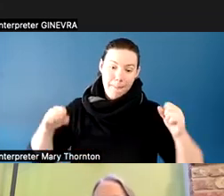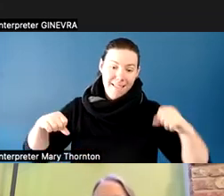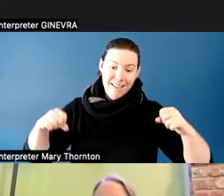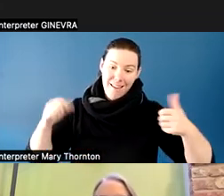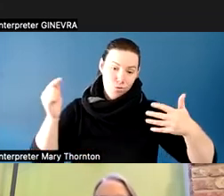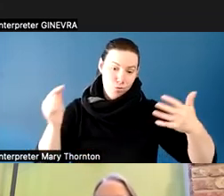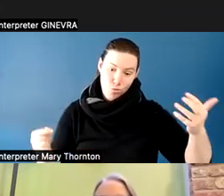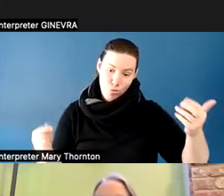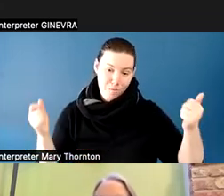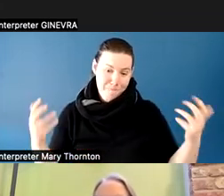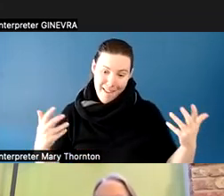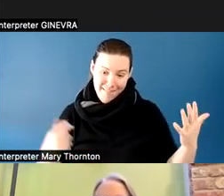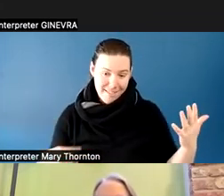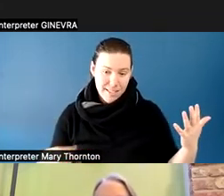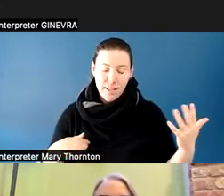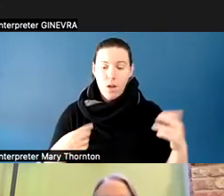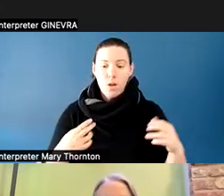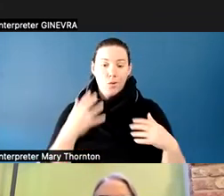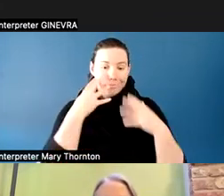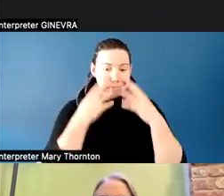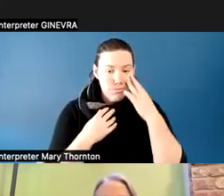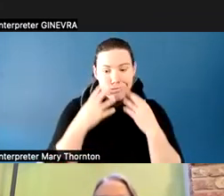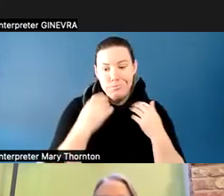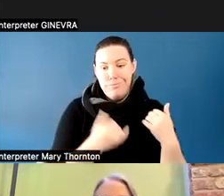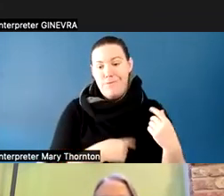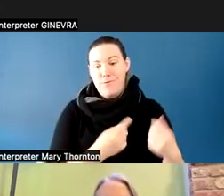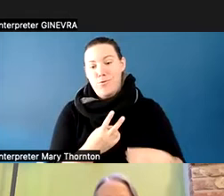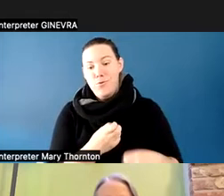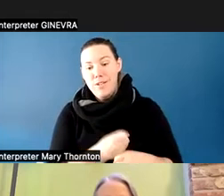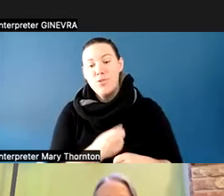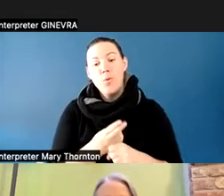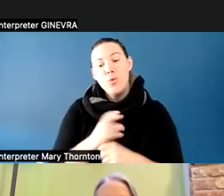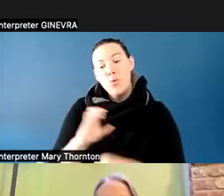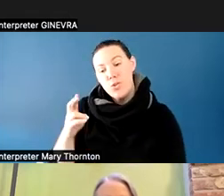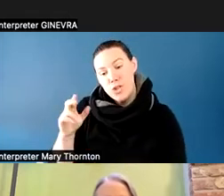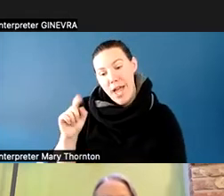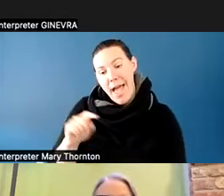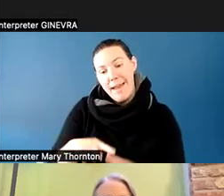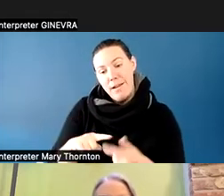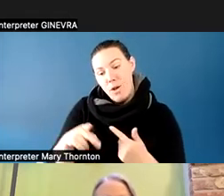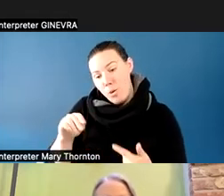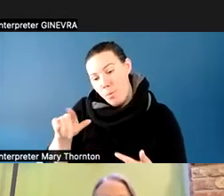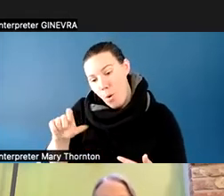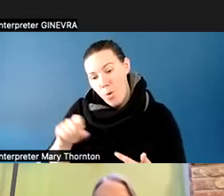So we use the chat in the polls. We also like to get the students to share with each other what they're doing.